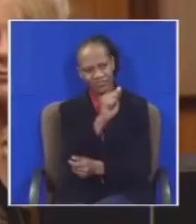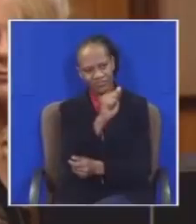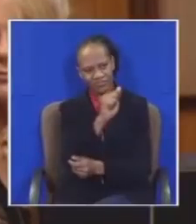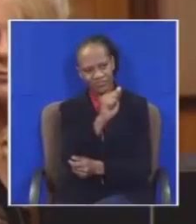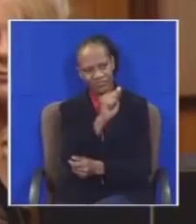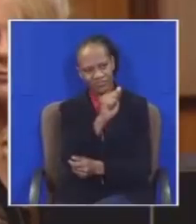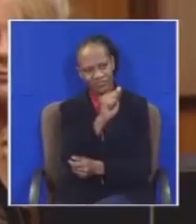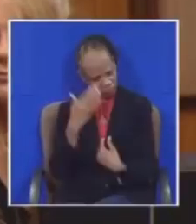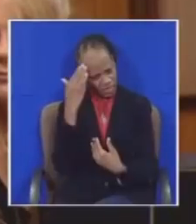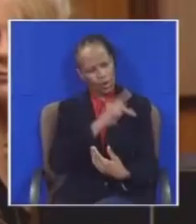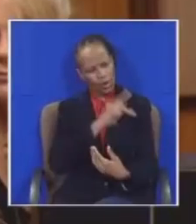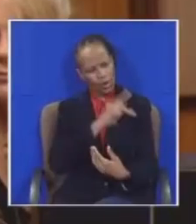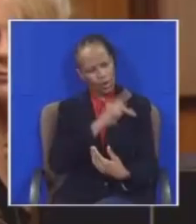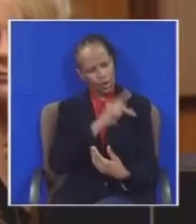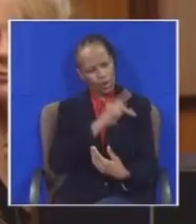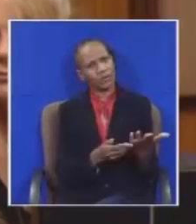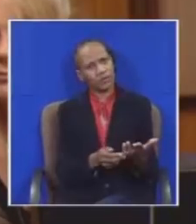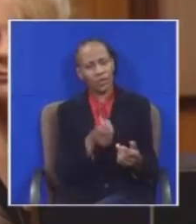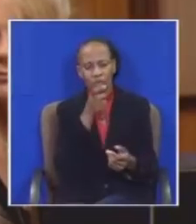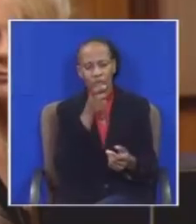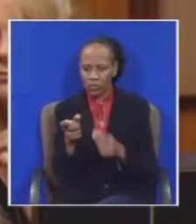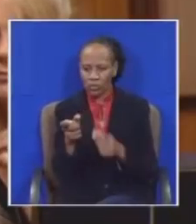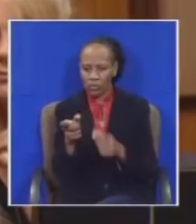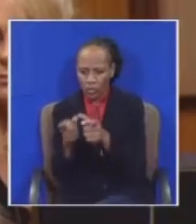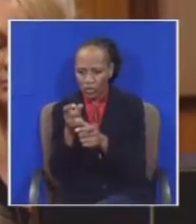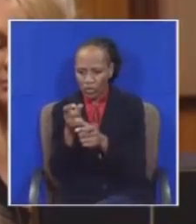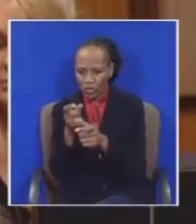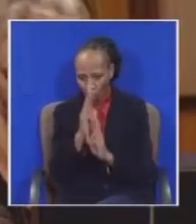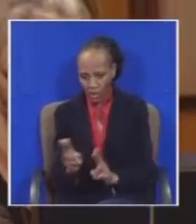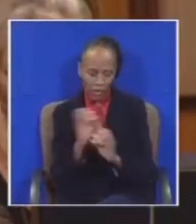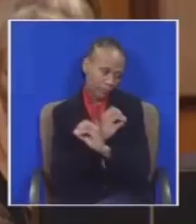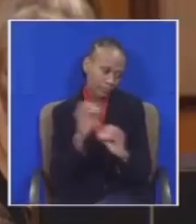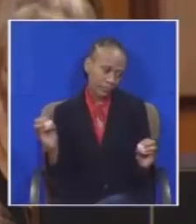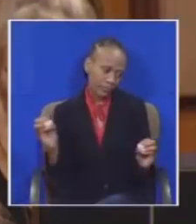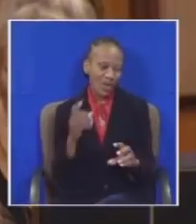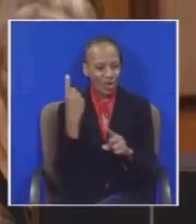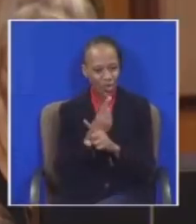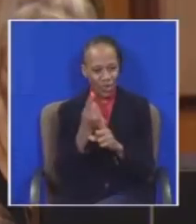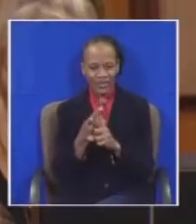honorable honorable president that your words lack honor and that always saturated with false hoods